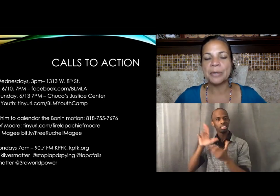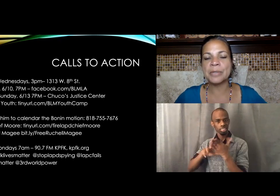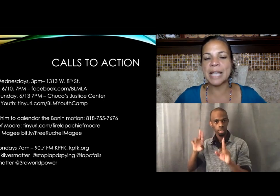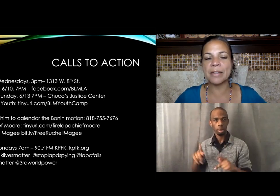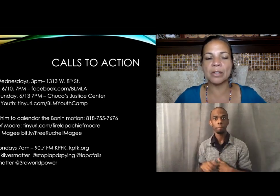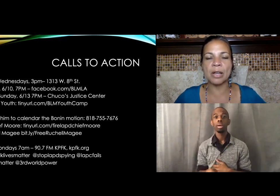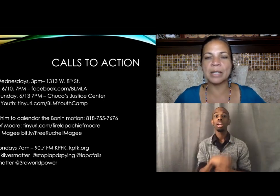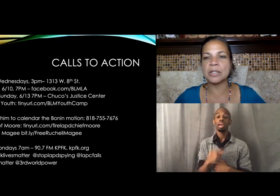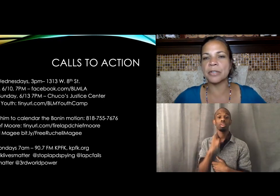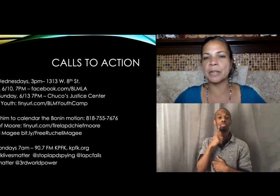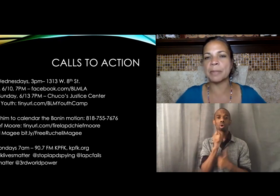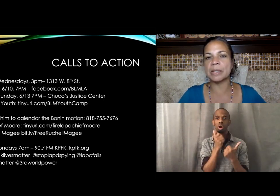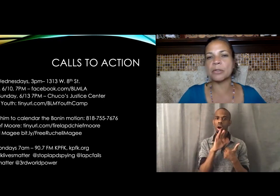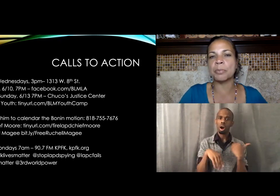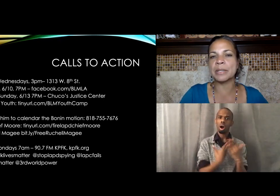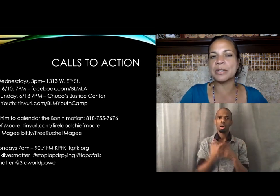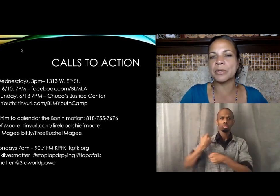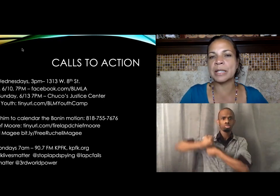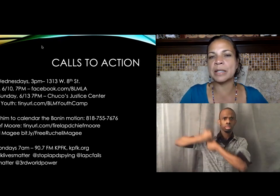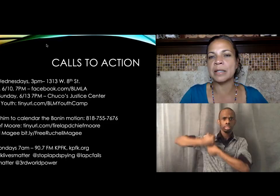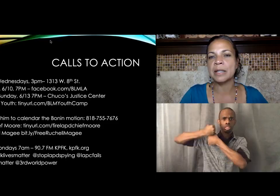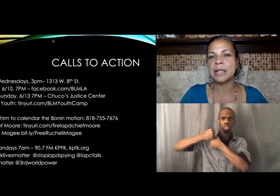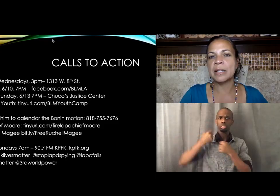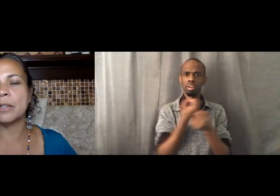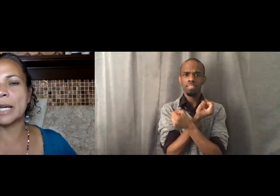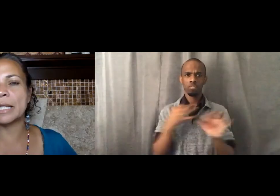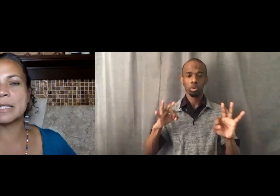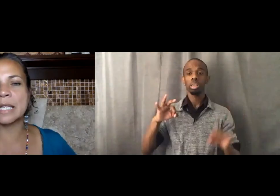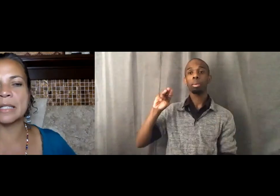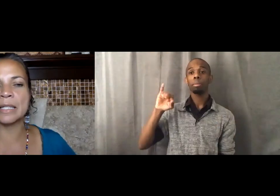who's now the longest serving political prisoner in the United States.